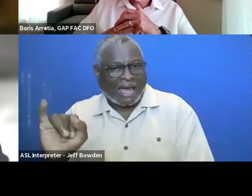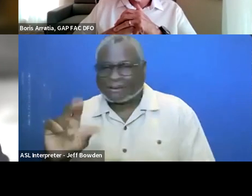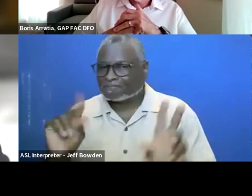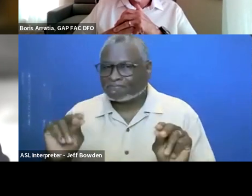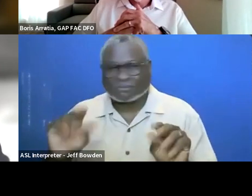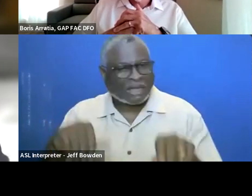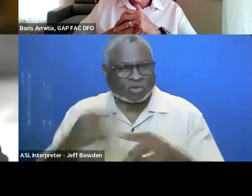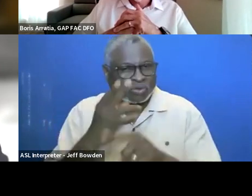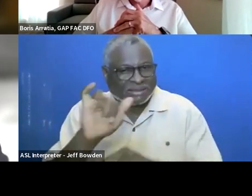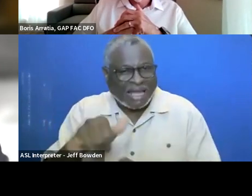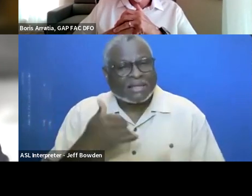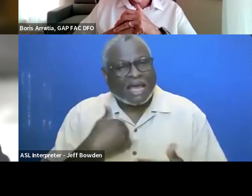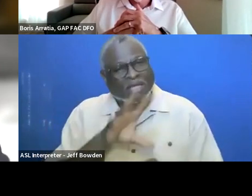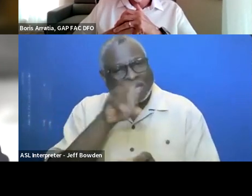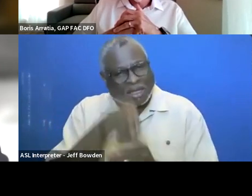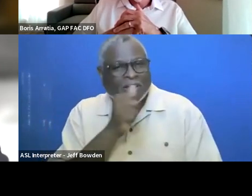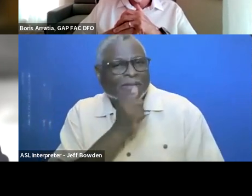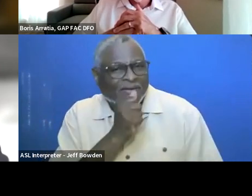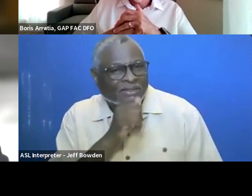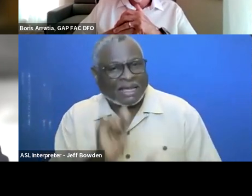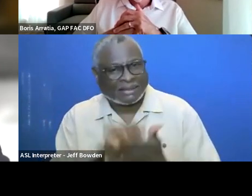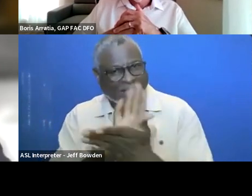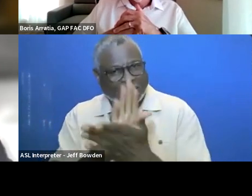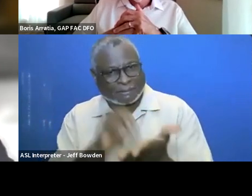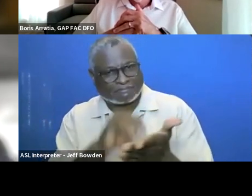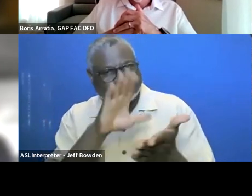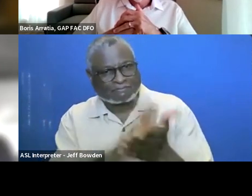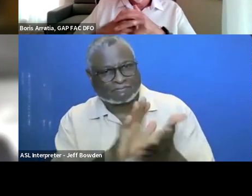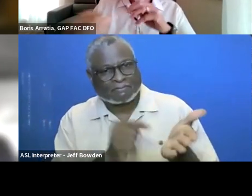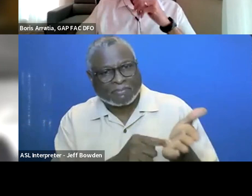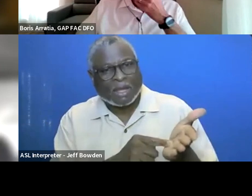I mean you do have to engage privacy and document it.